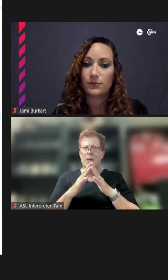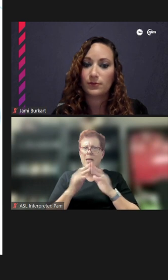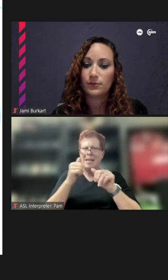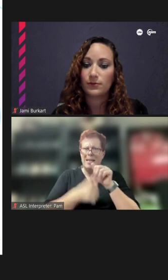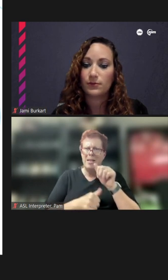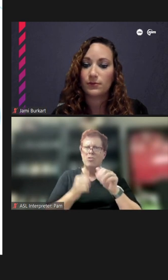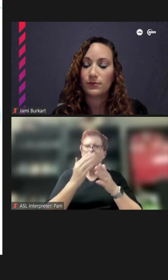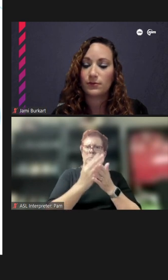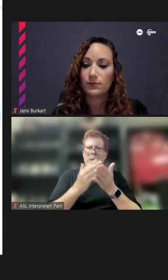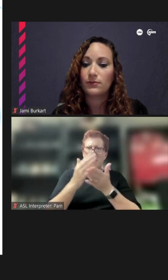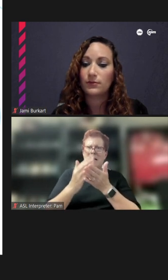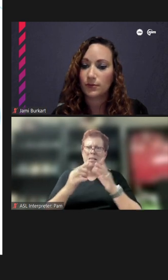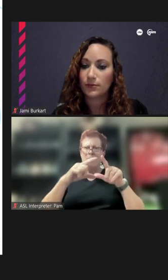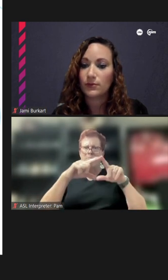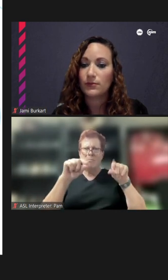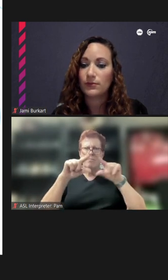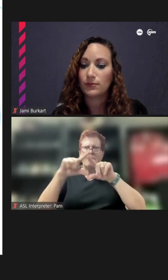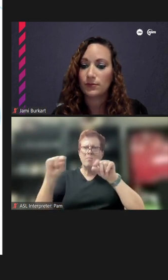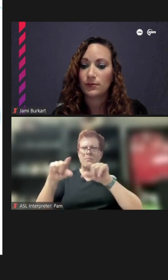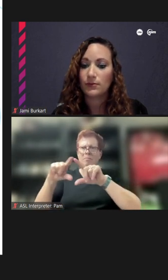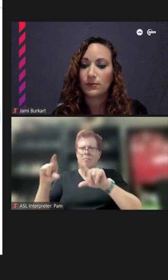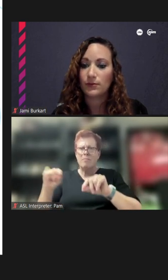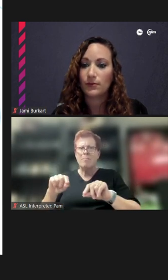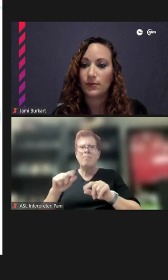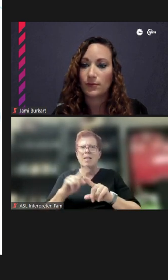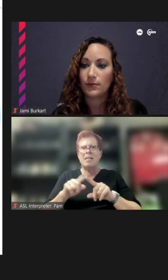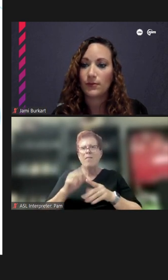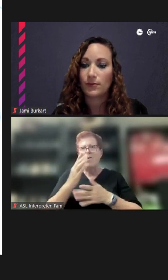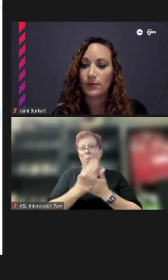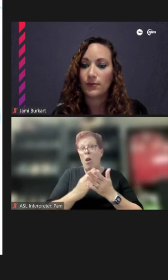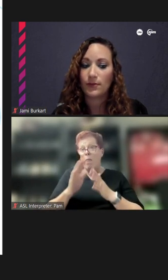each part being a different piece of community. So, across different